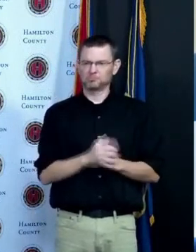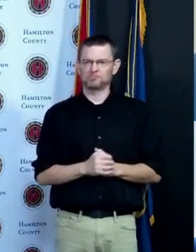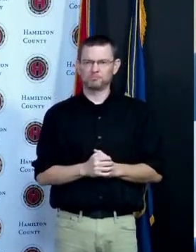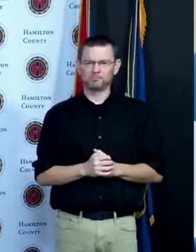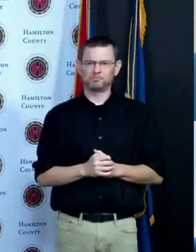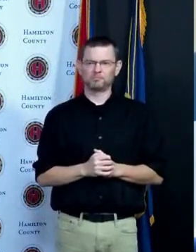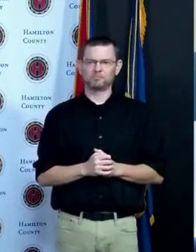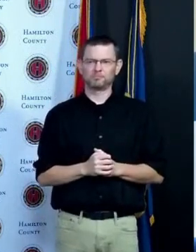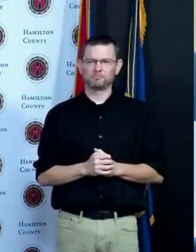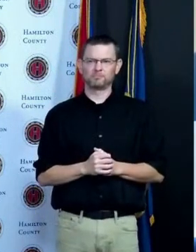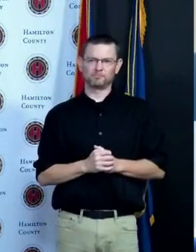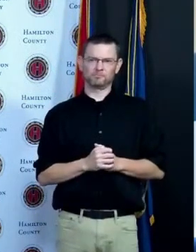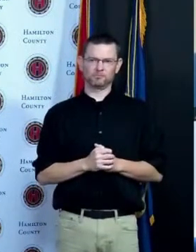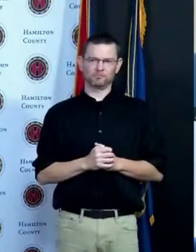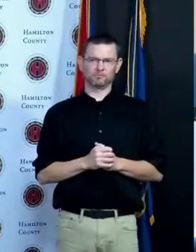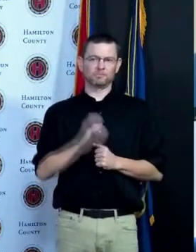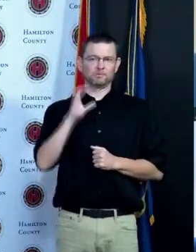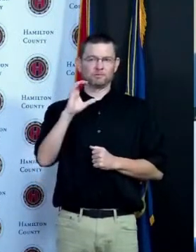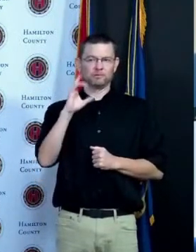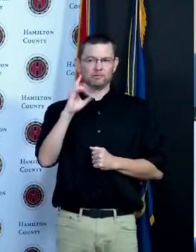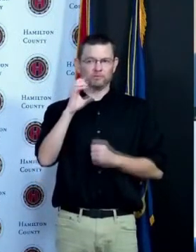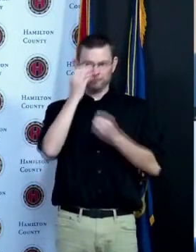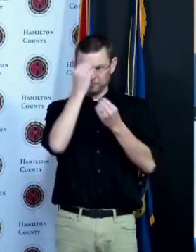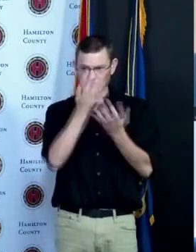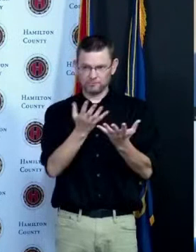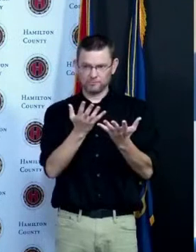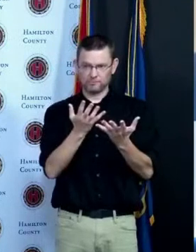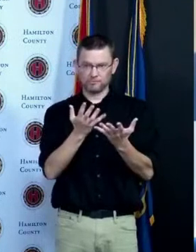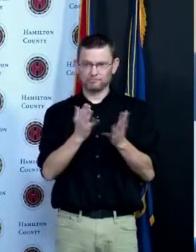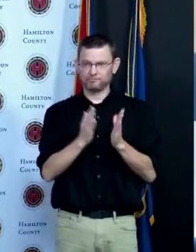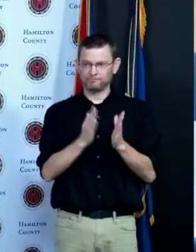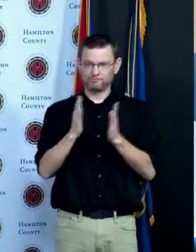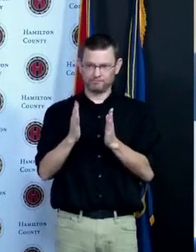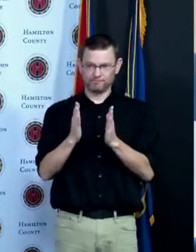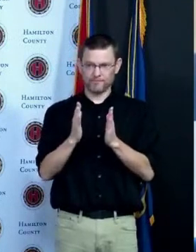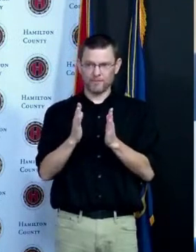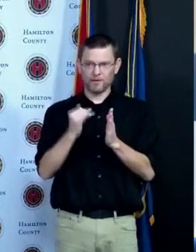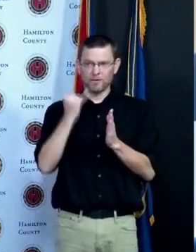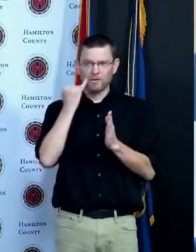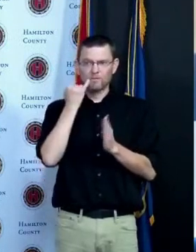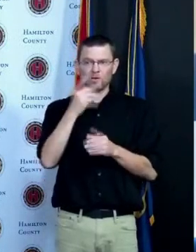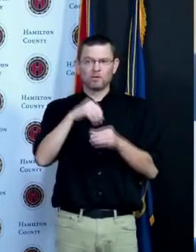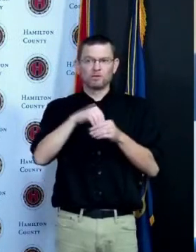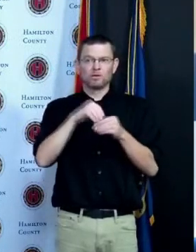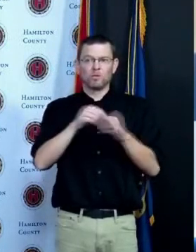the CDC has also said to Willie's point if you're in a room with fully vaccinated people it's safe